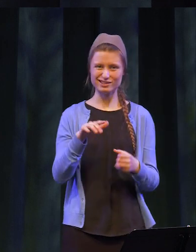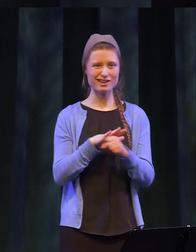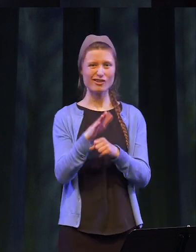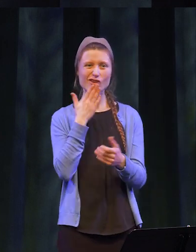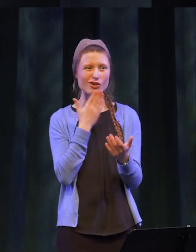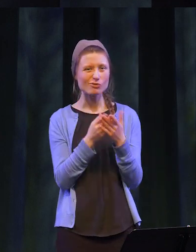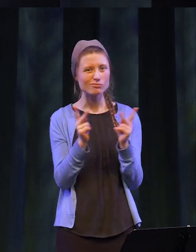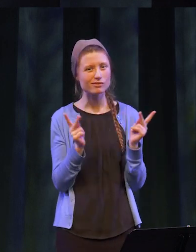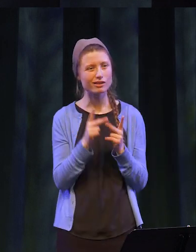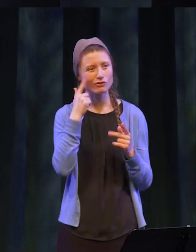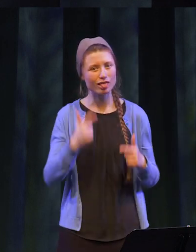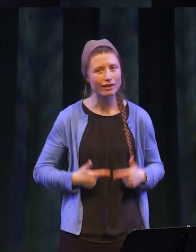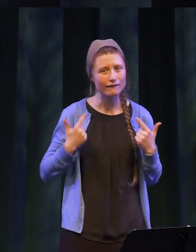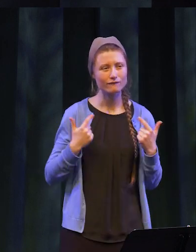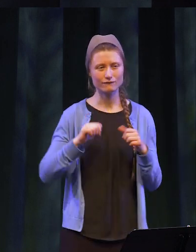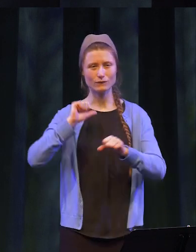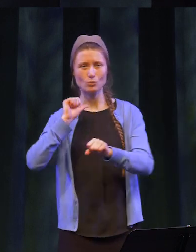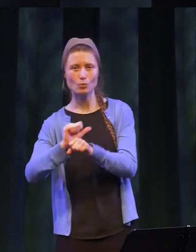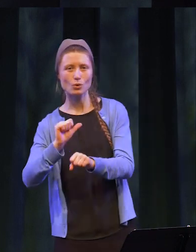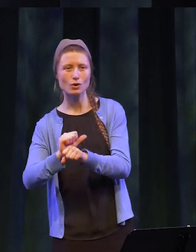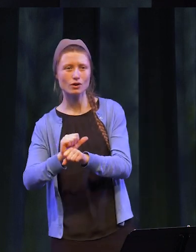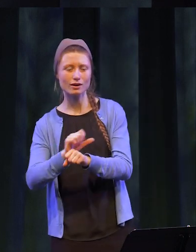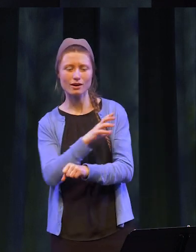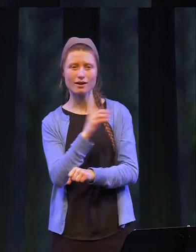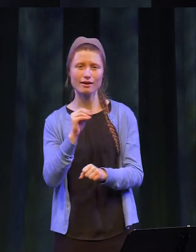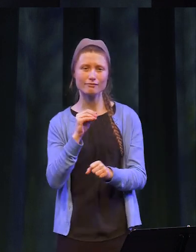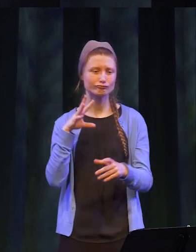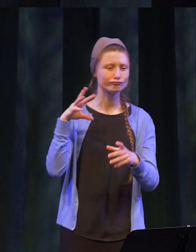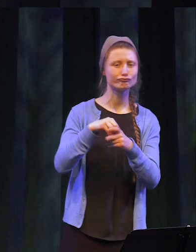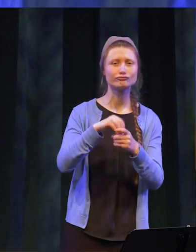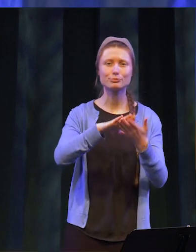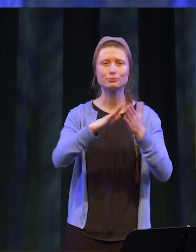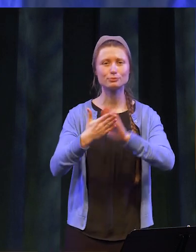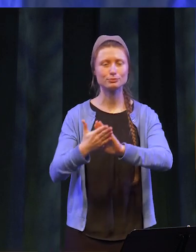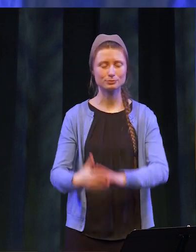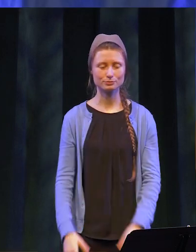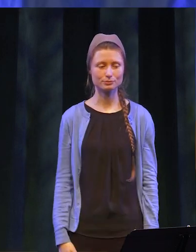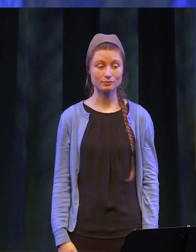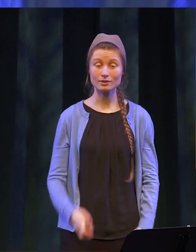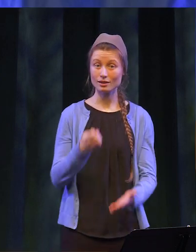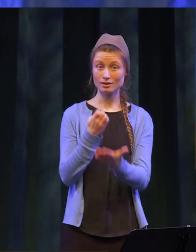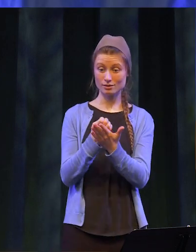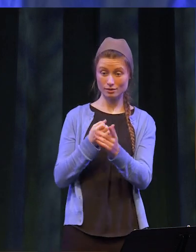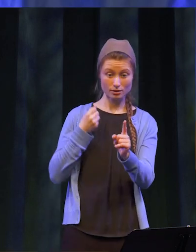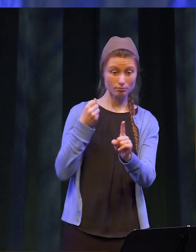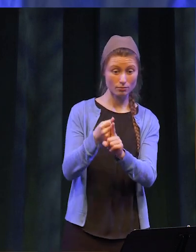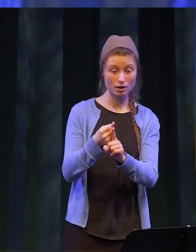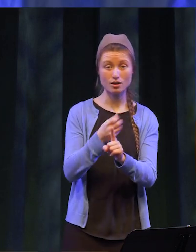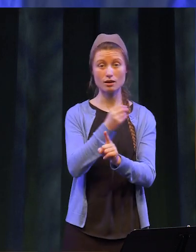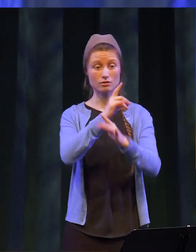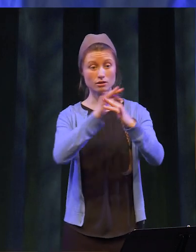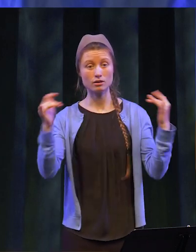to live, work and become community. The economic impact and the diversity of the alumni network